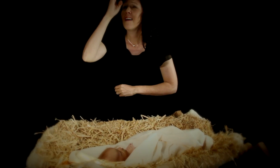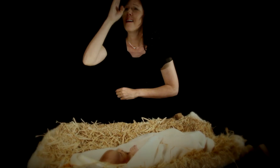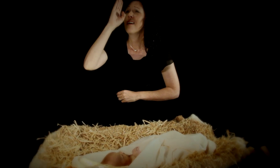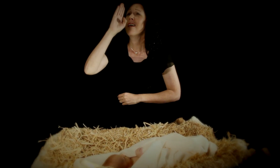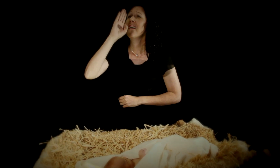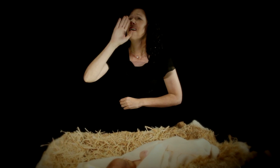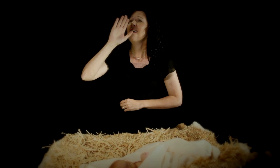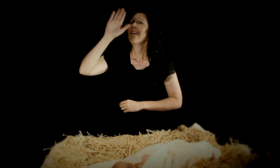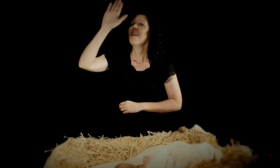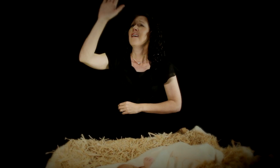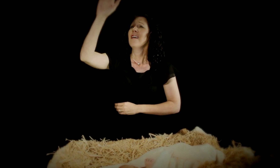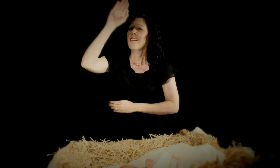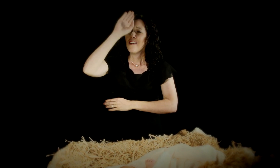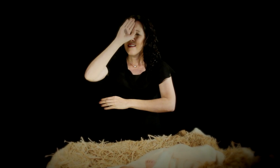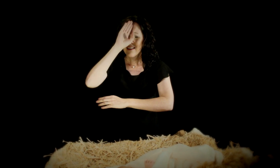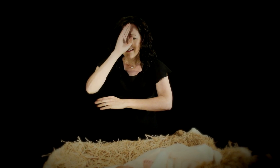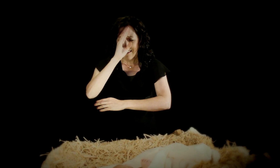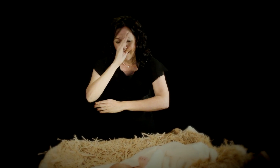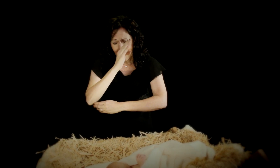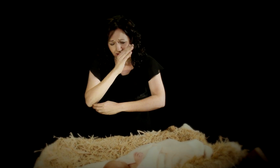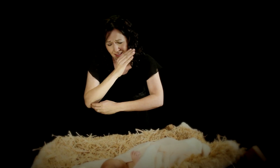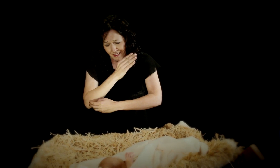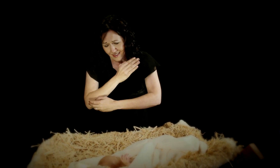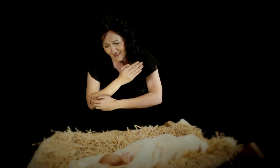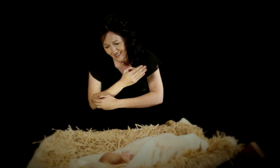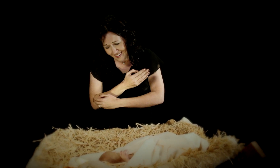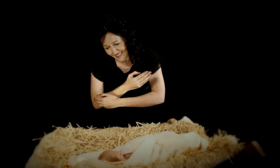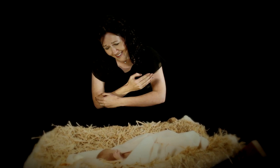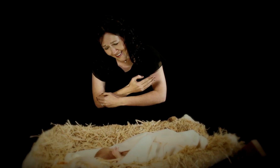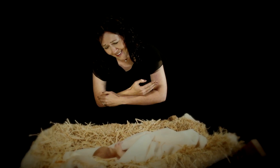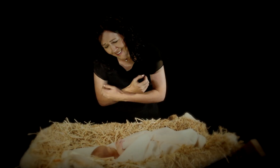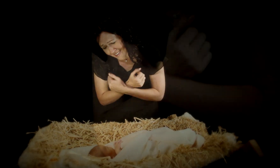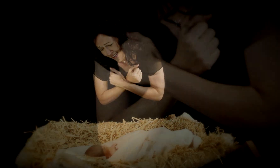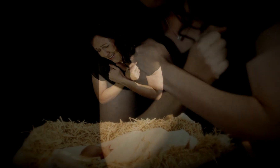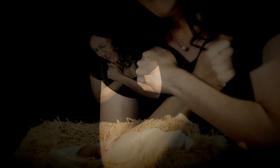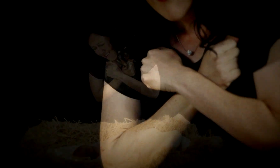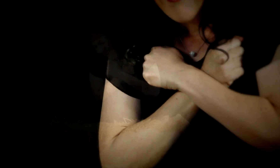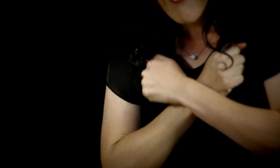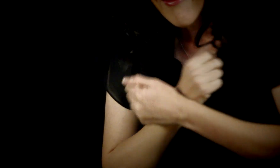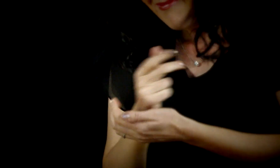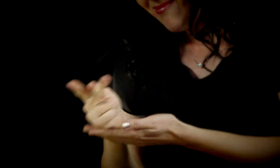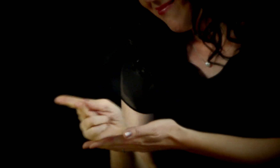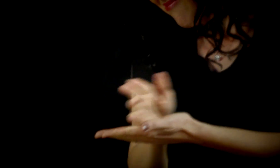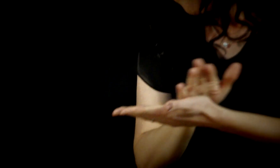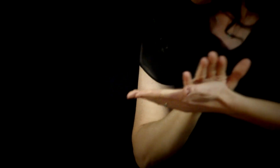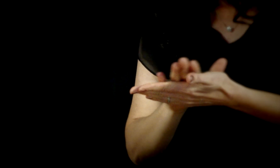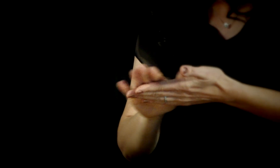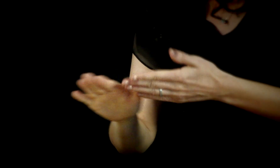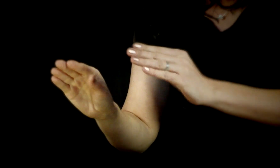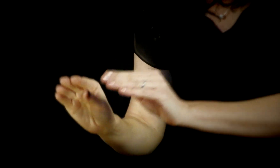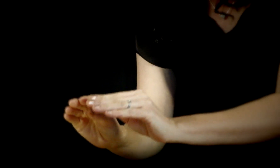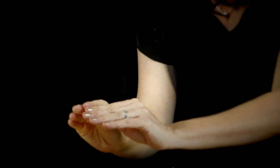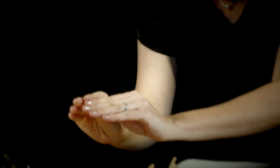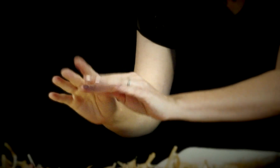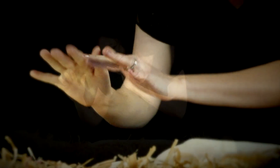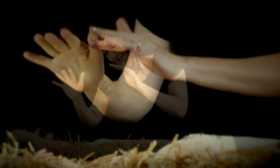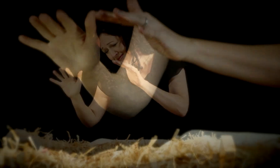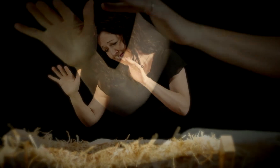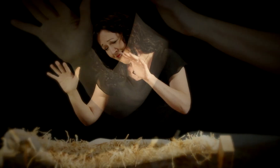Son of God, love's pure light